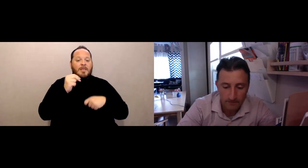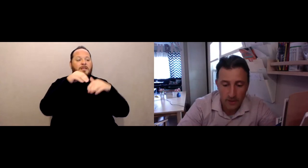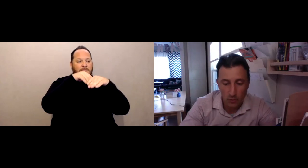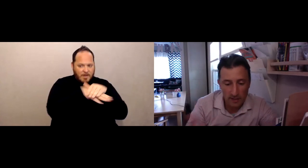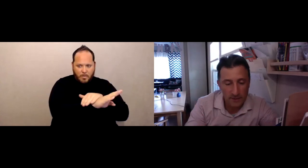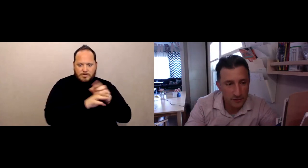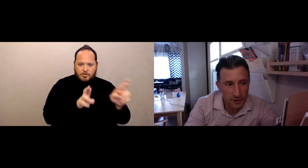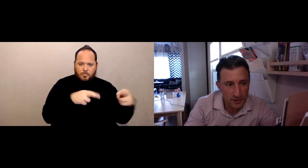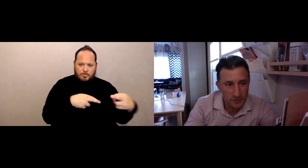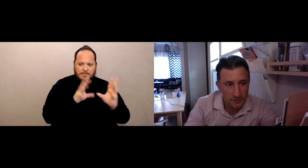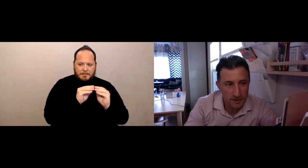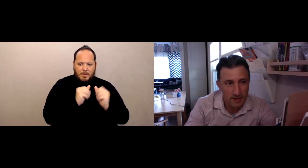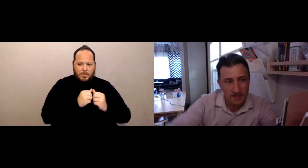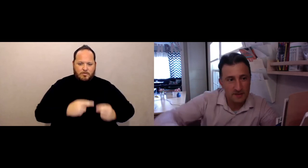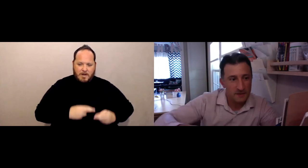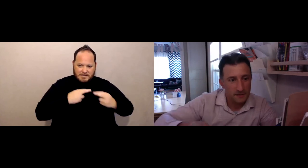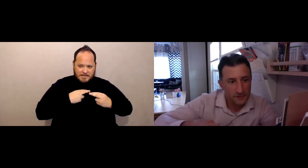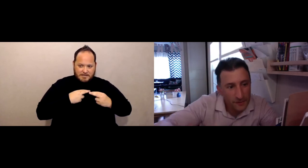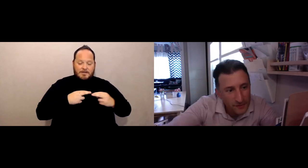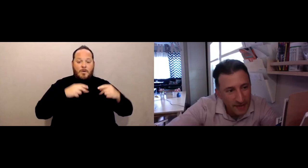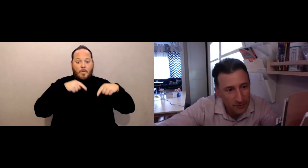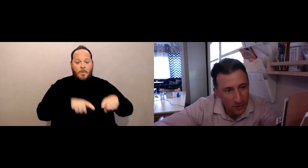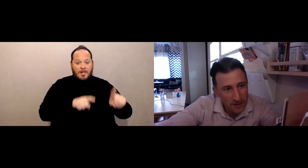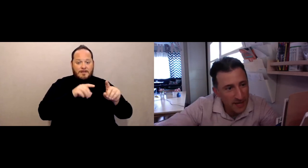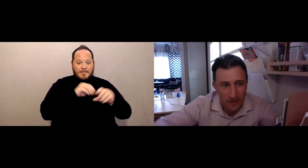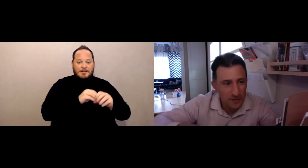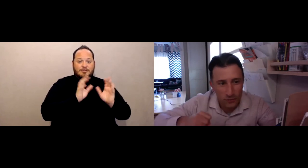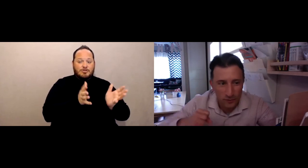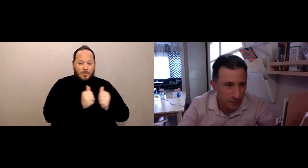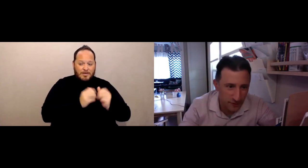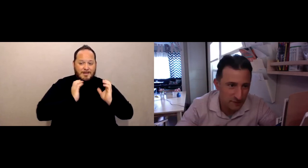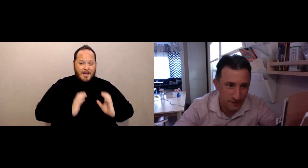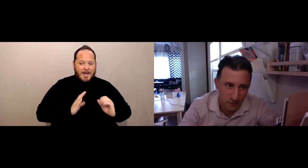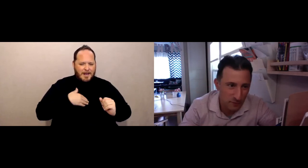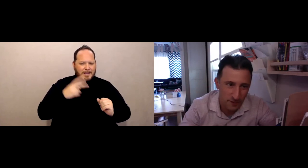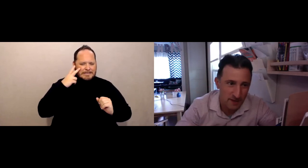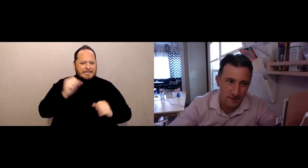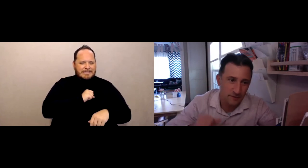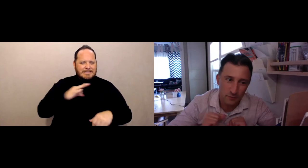And while I'm in there talking to my client, the staff would go in and out and they wouldn't put the gloves on, they wouldn't putting the mask,